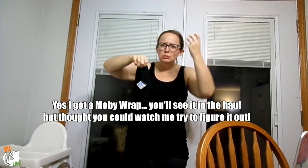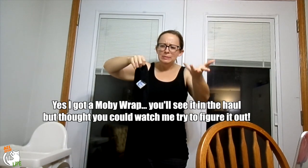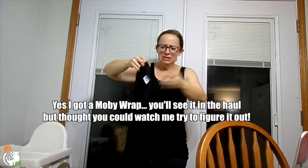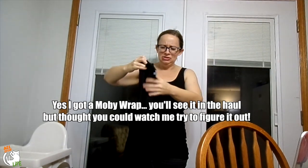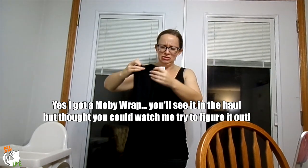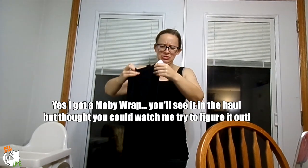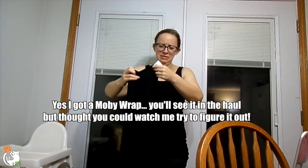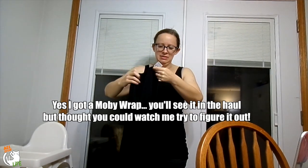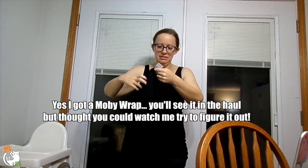Way too much!